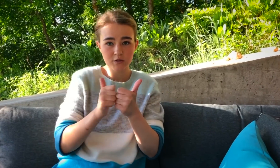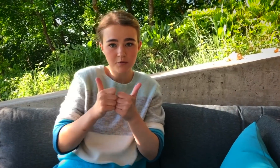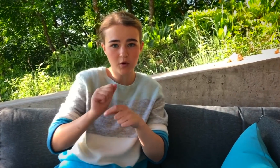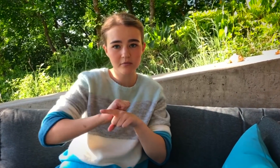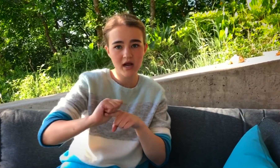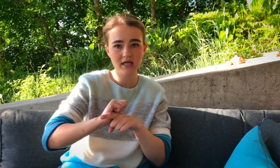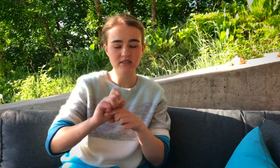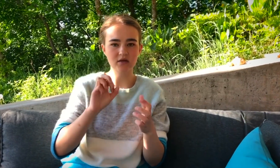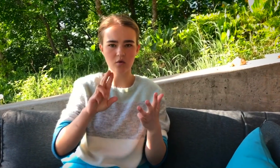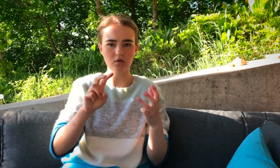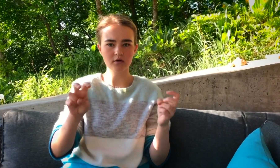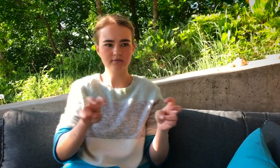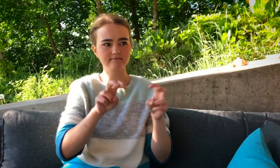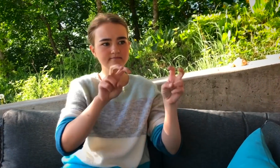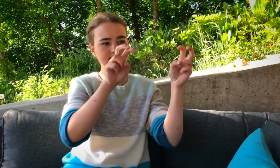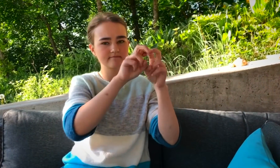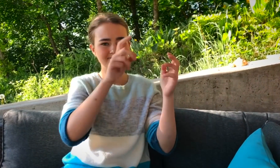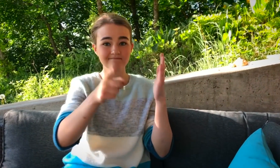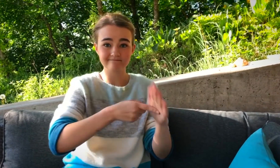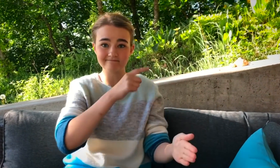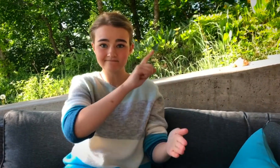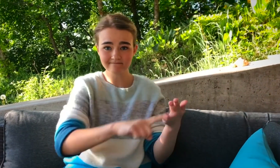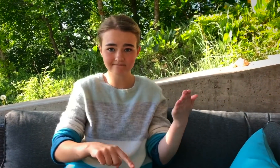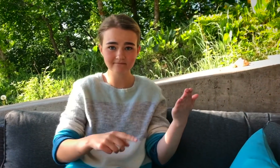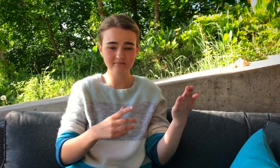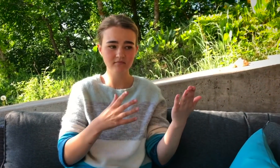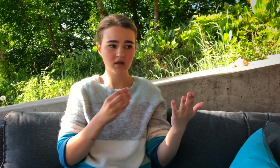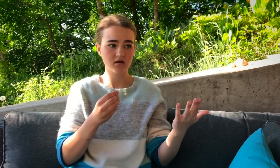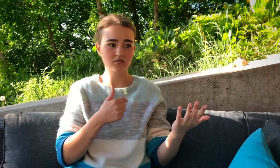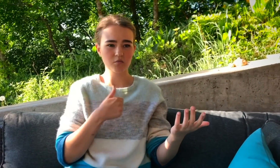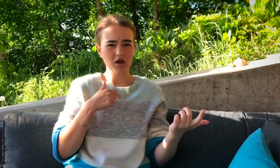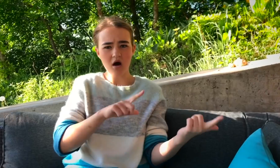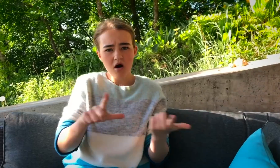SPORTING EVENTS AND ALL OF YOUR TRIPS WERE CANCELLED.